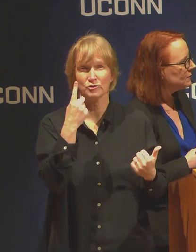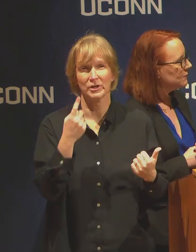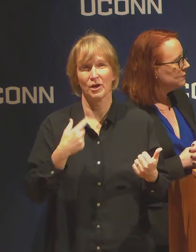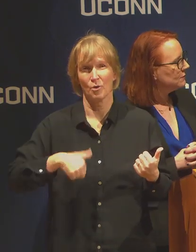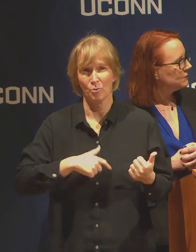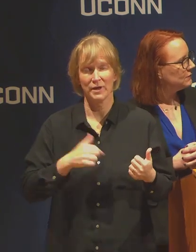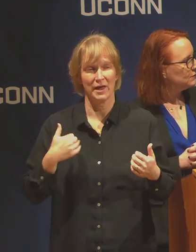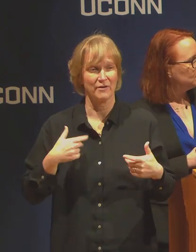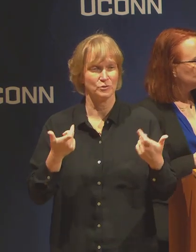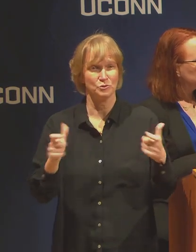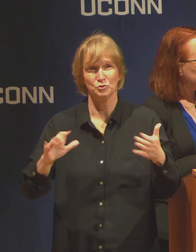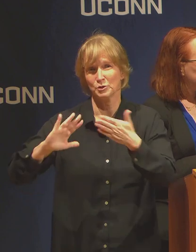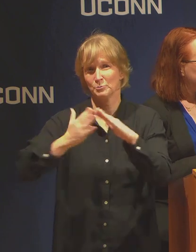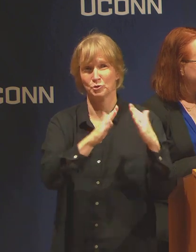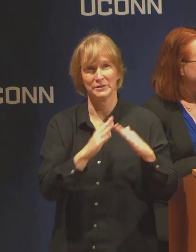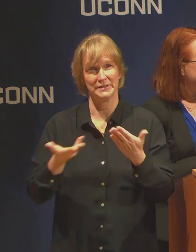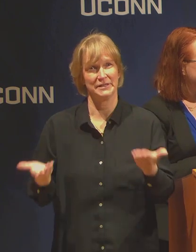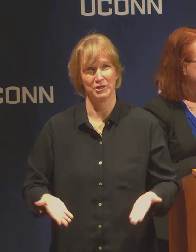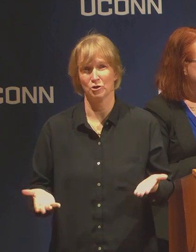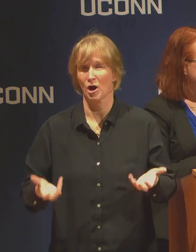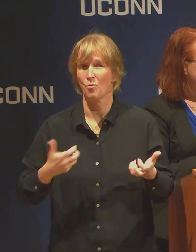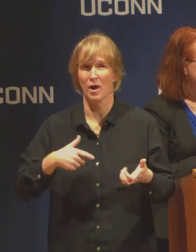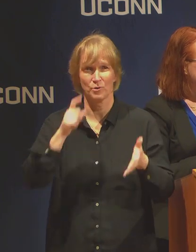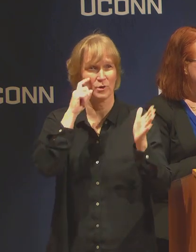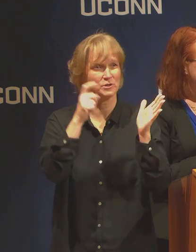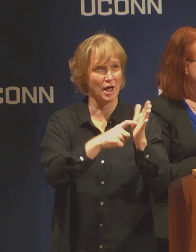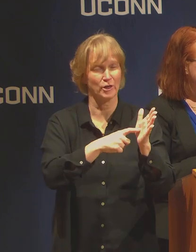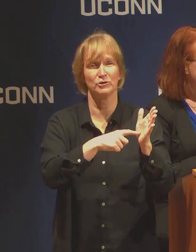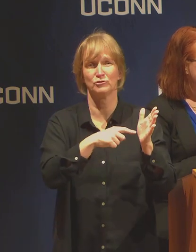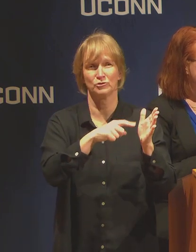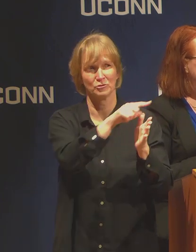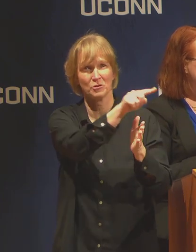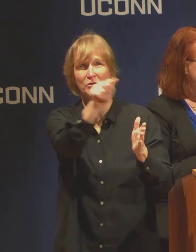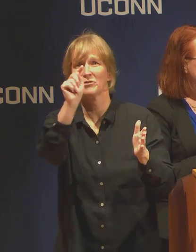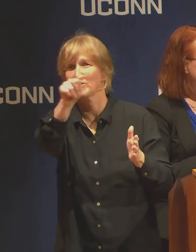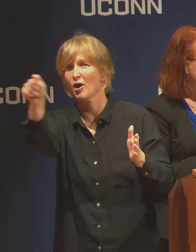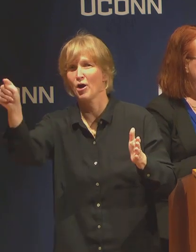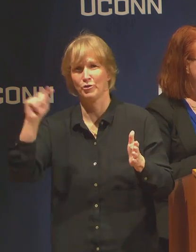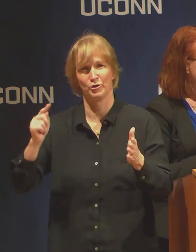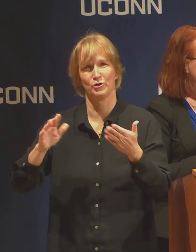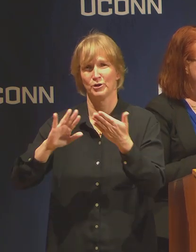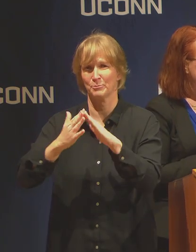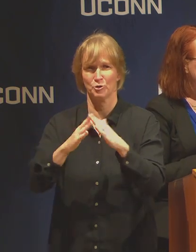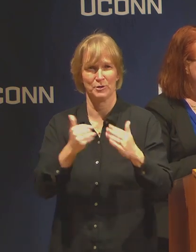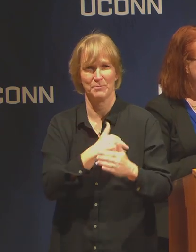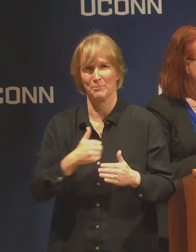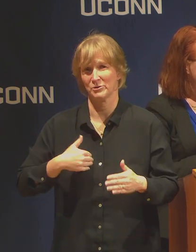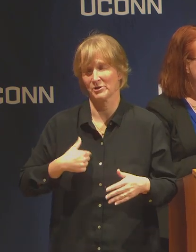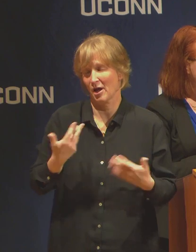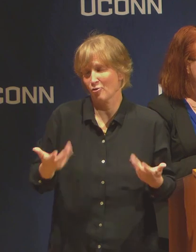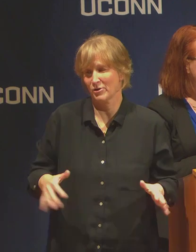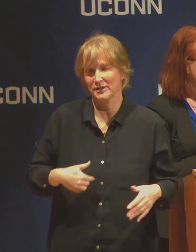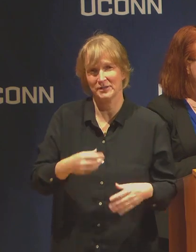students and staff.